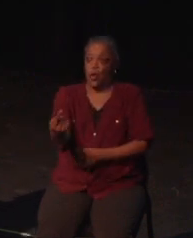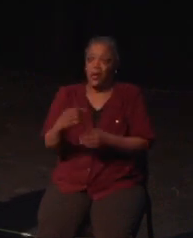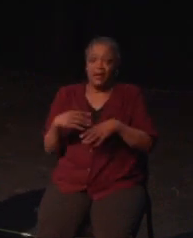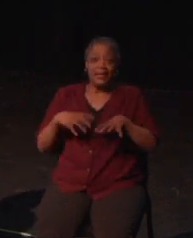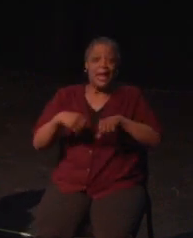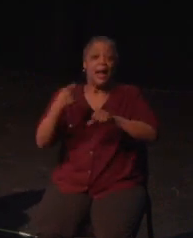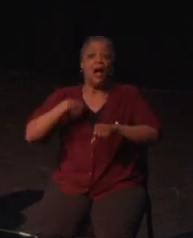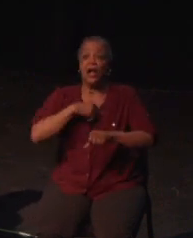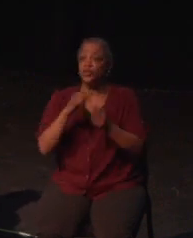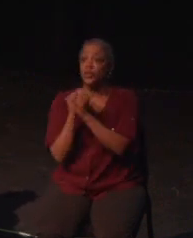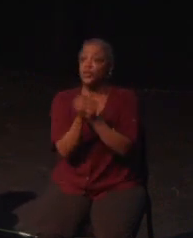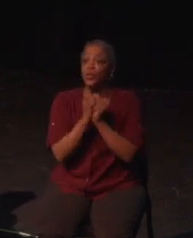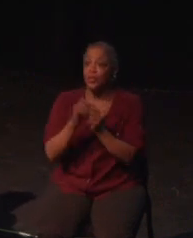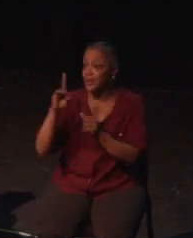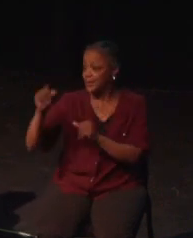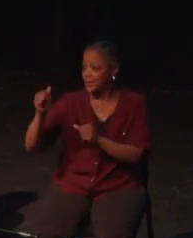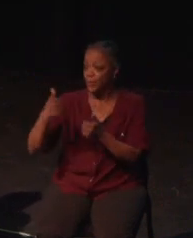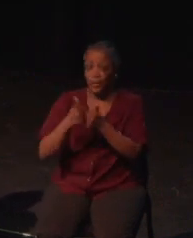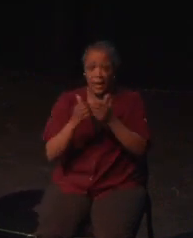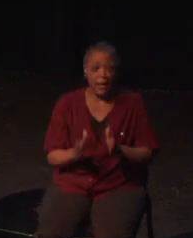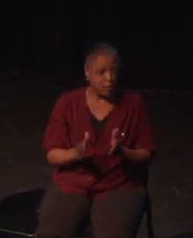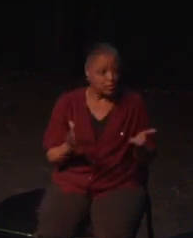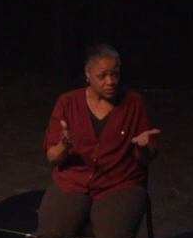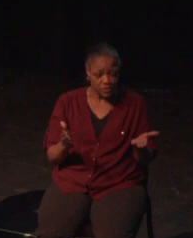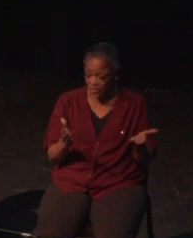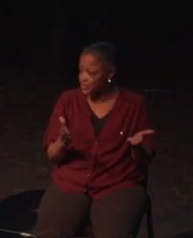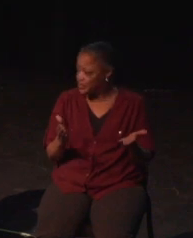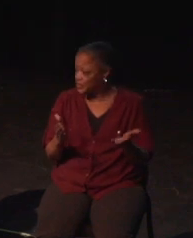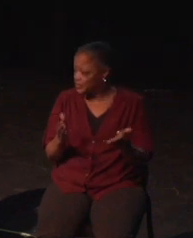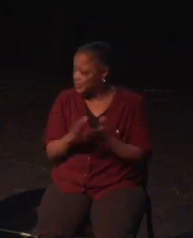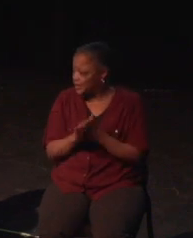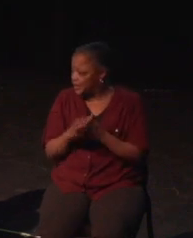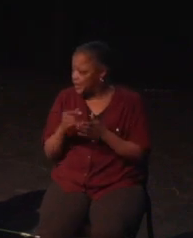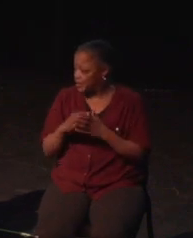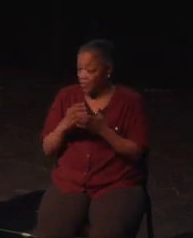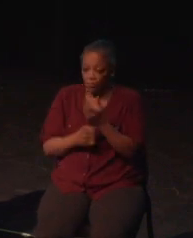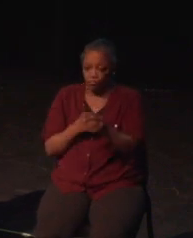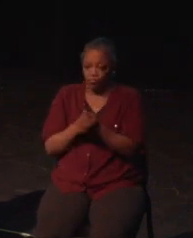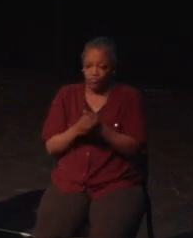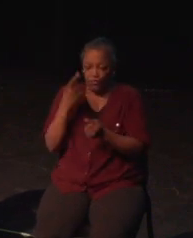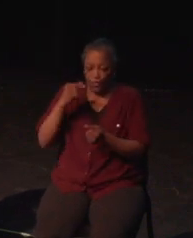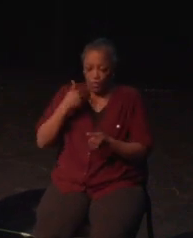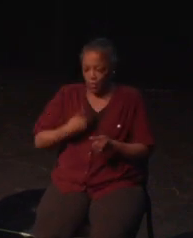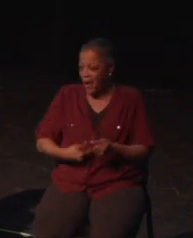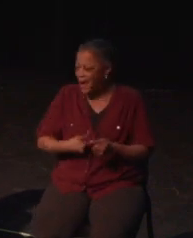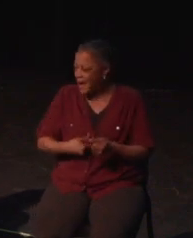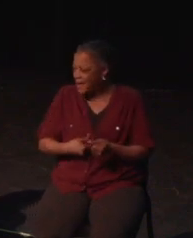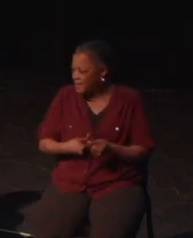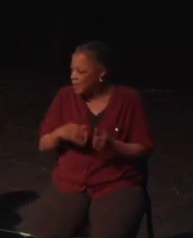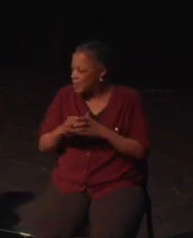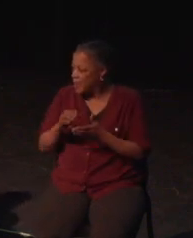The barriers they faced added to the already steep difficulty curve that was like the intentional and integral to the game design,